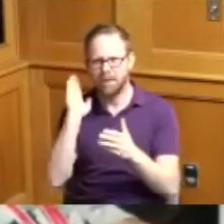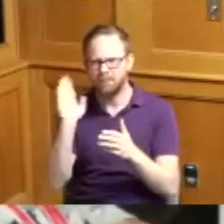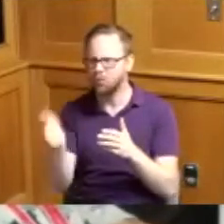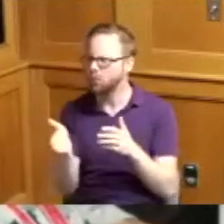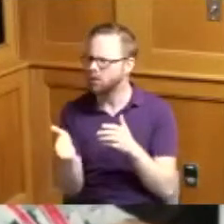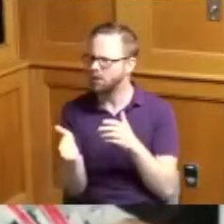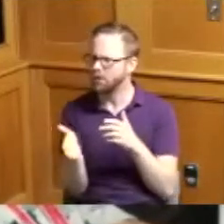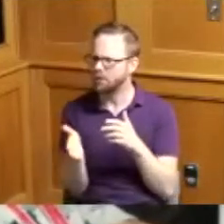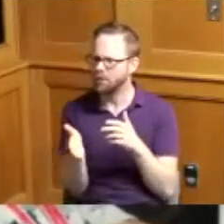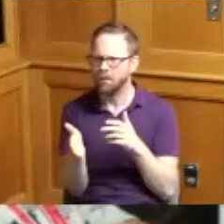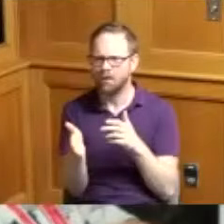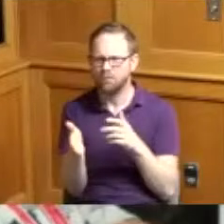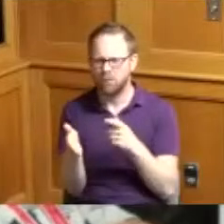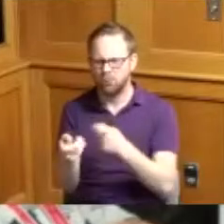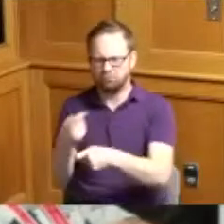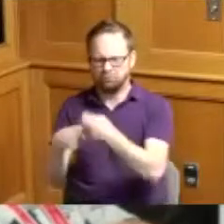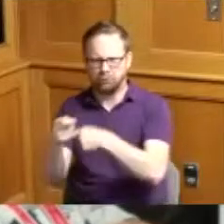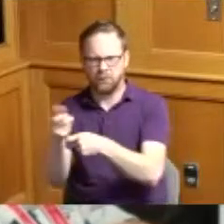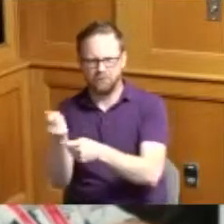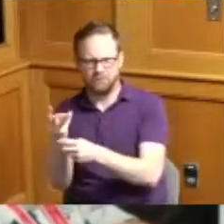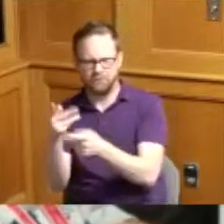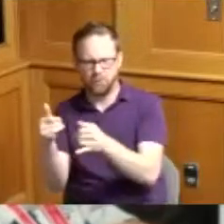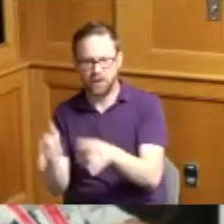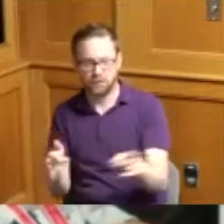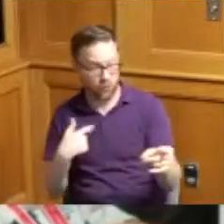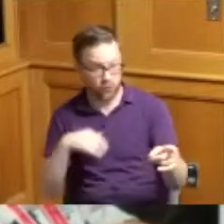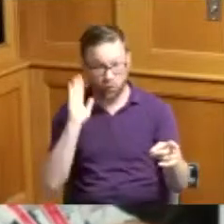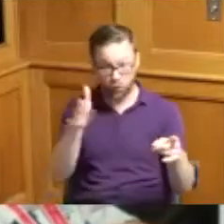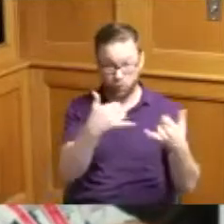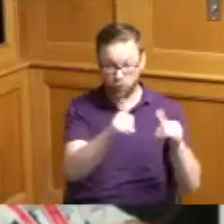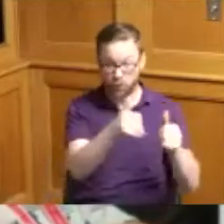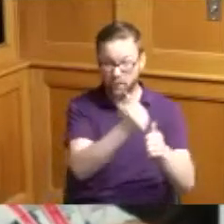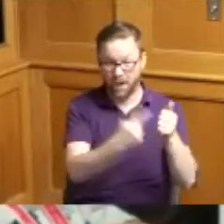they said oh interesting I said we're going to play everybody and we're going to bat everybody